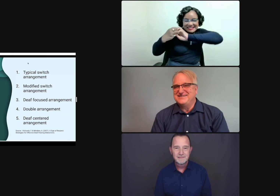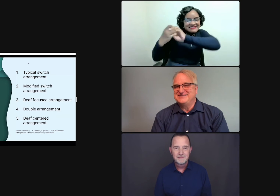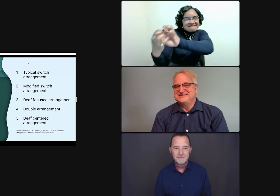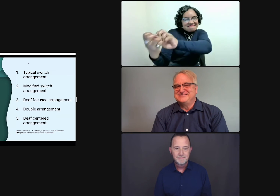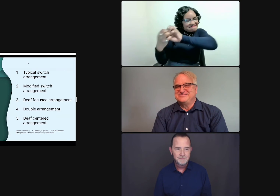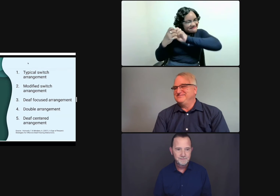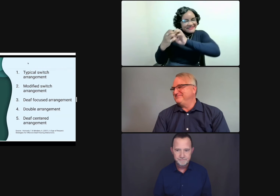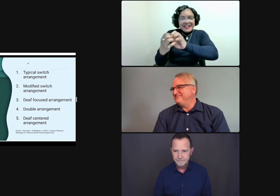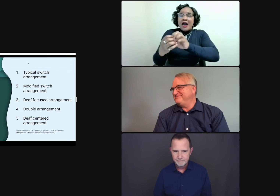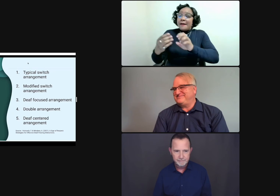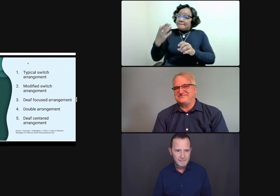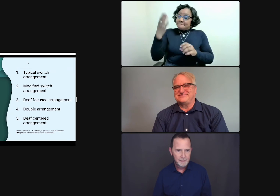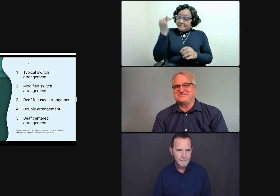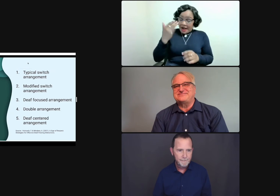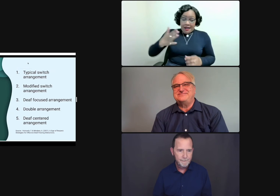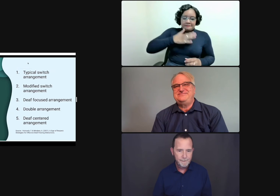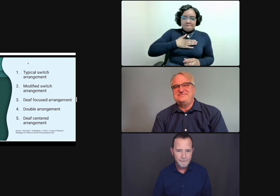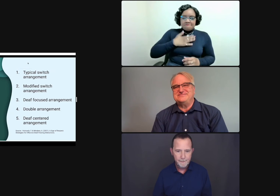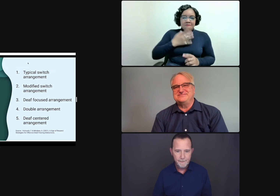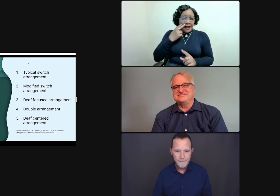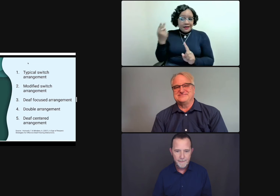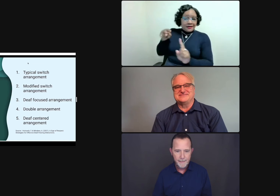And we have gone back and forth about this